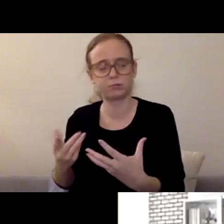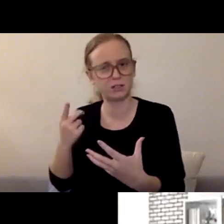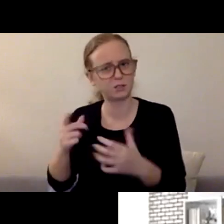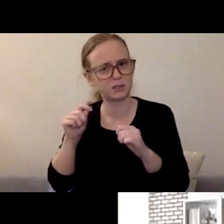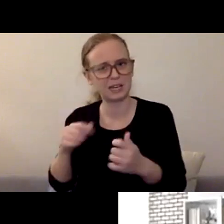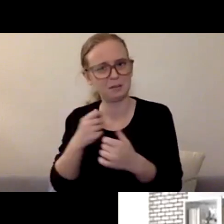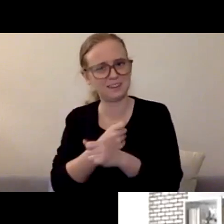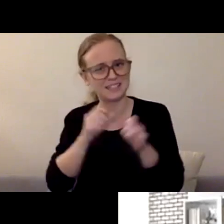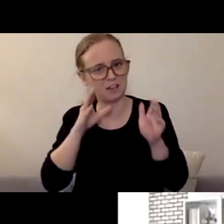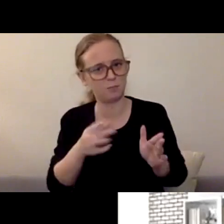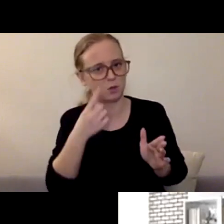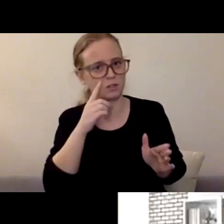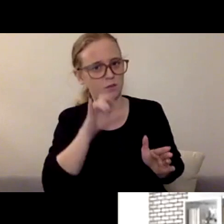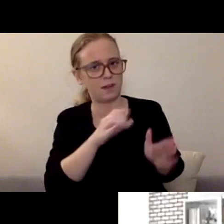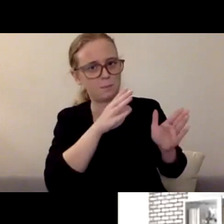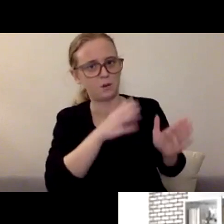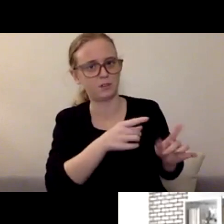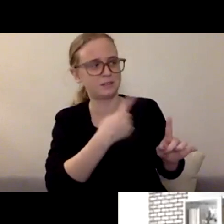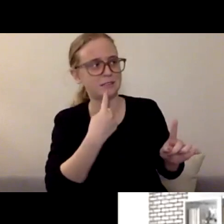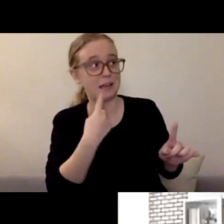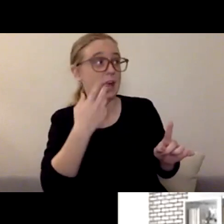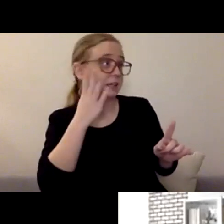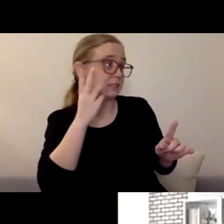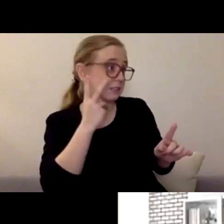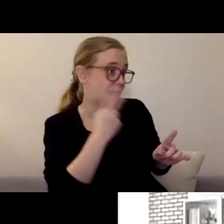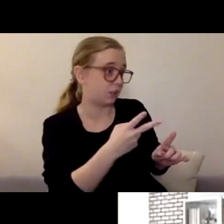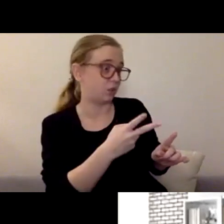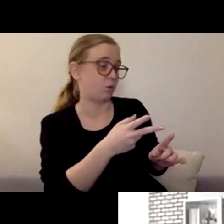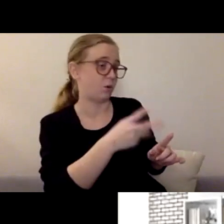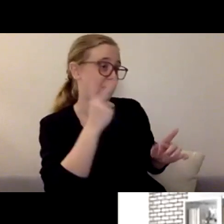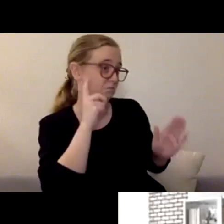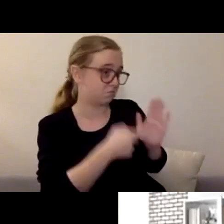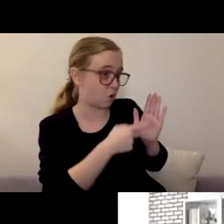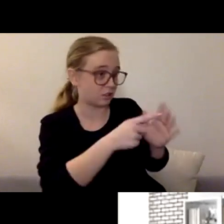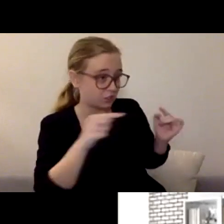And I really want to know. And I may not have the answers but I wanna listen."